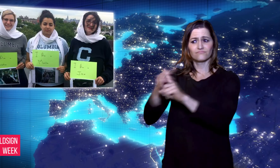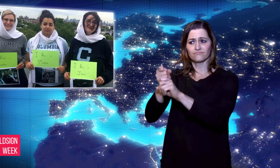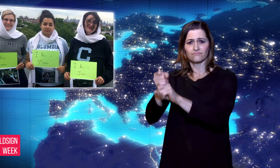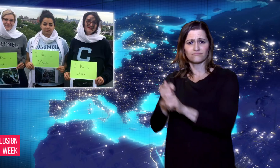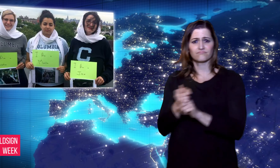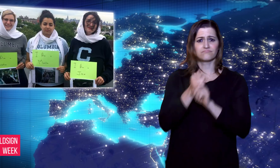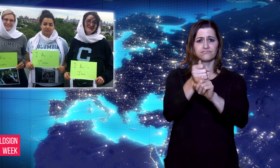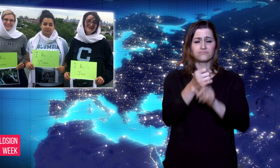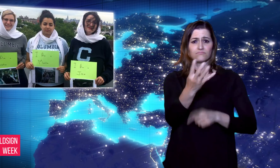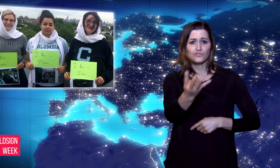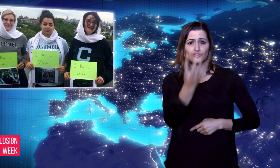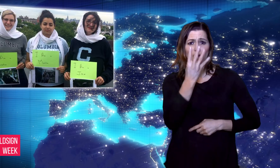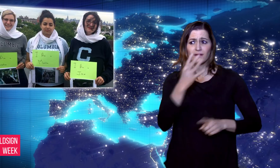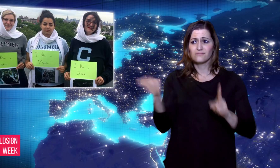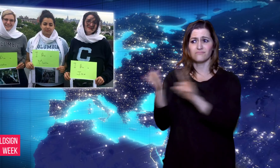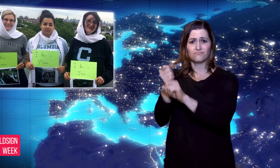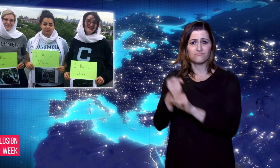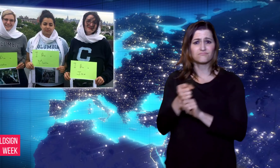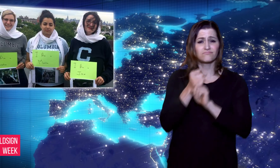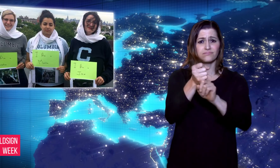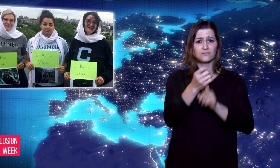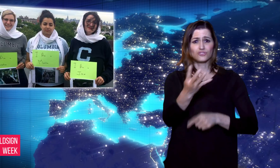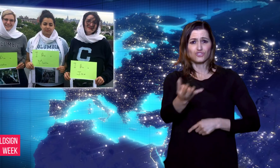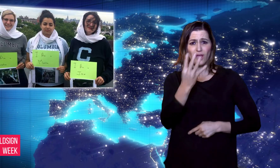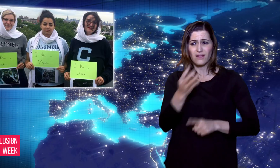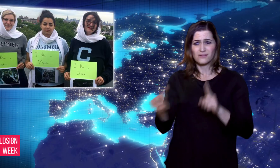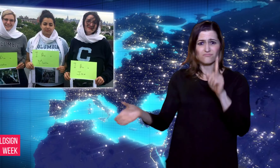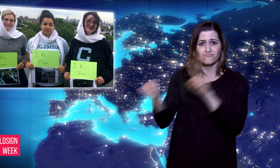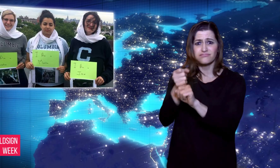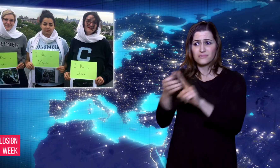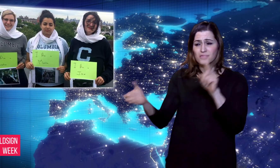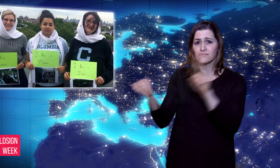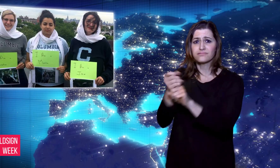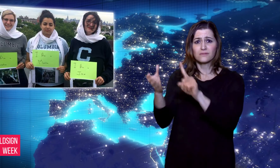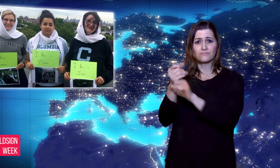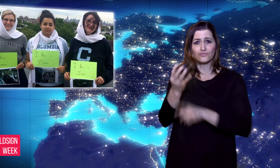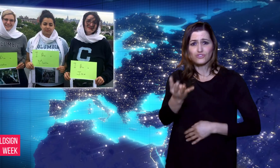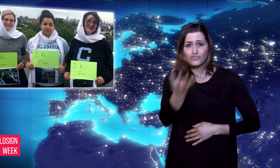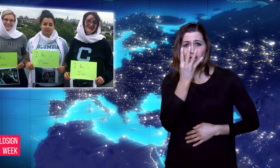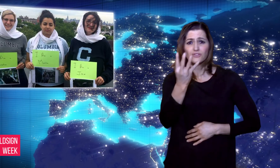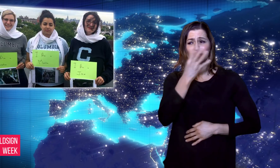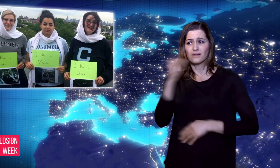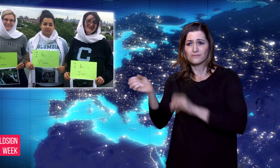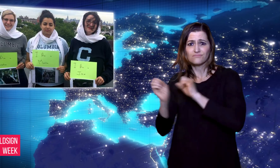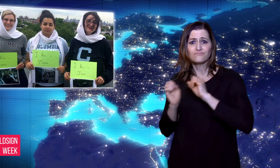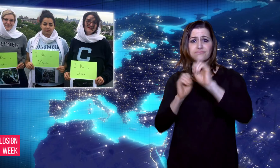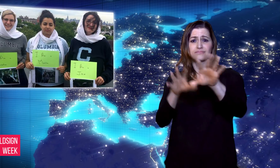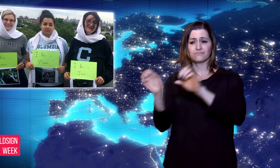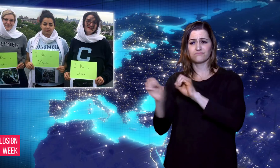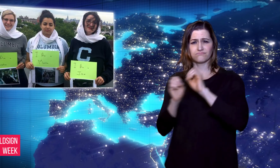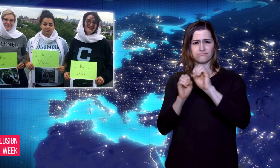The recent arrest contradicts an